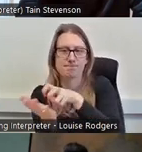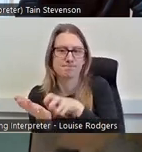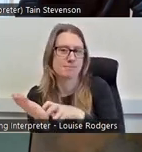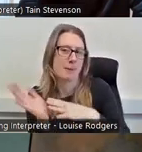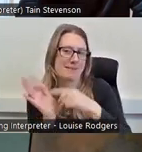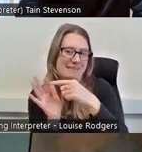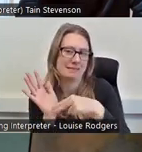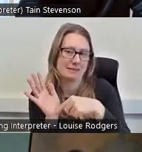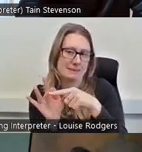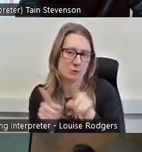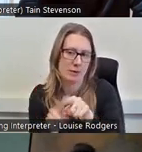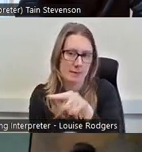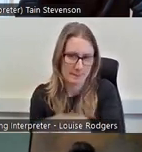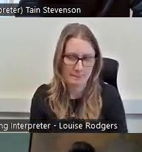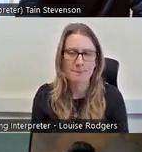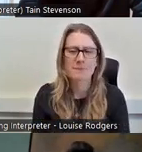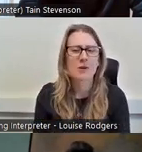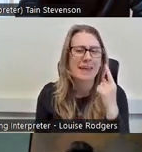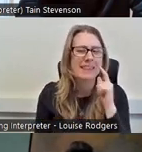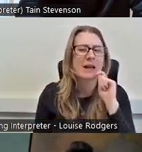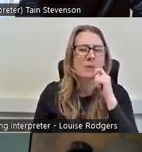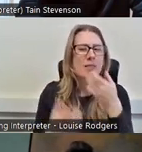I believe we're going to go into breakout rooms for about 15 minutes